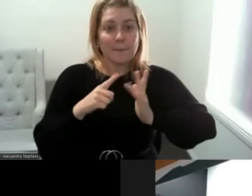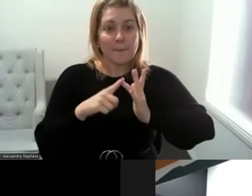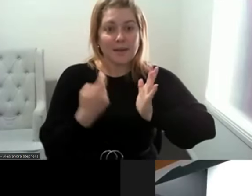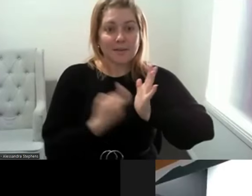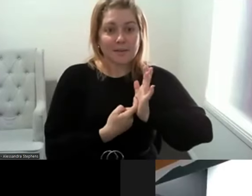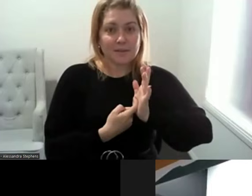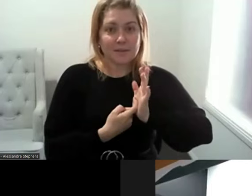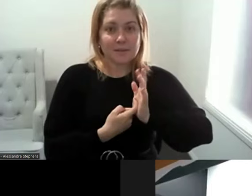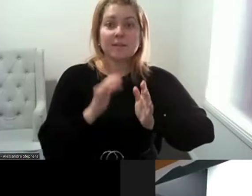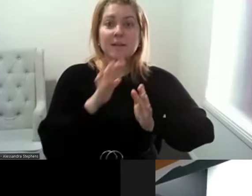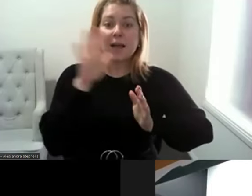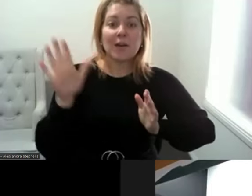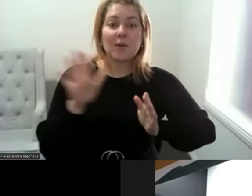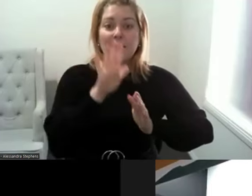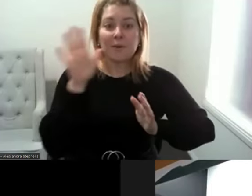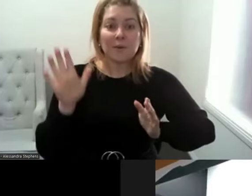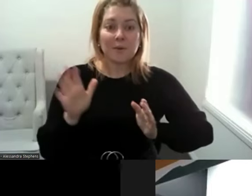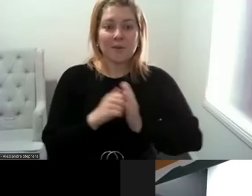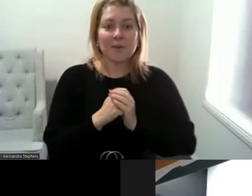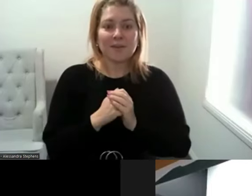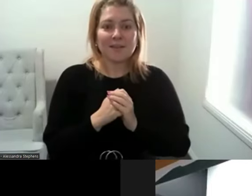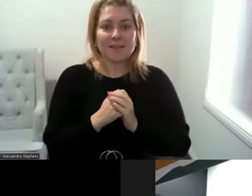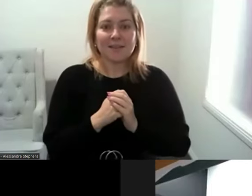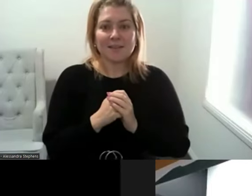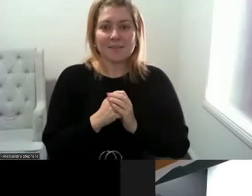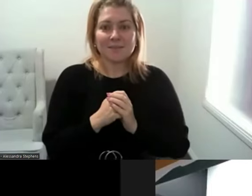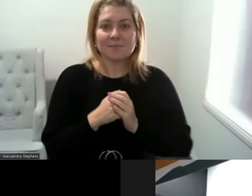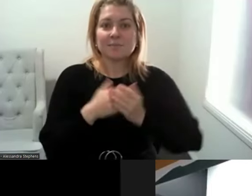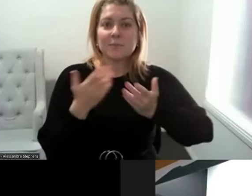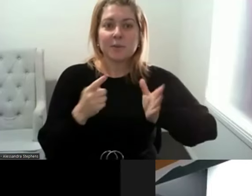Hello all. So, Anita is an